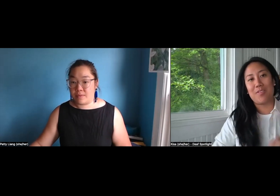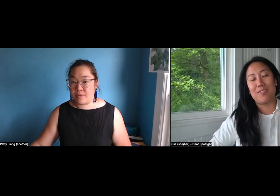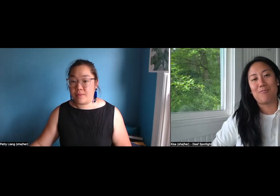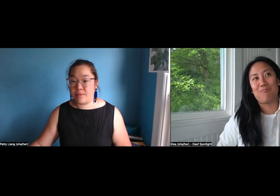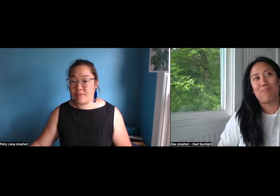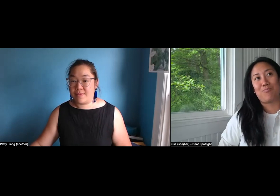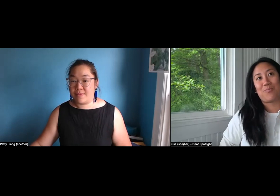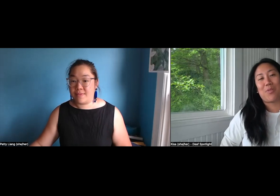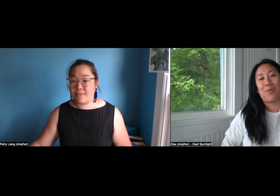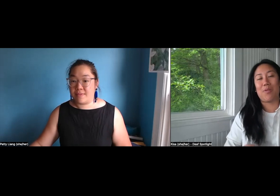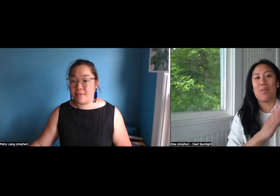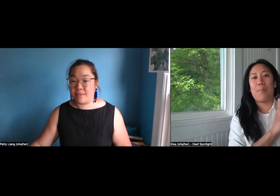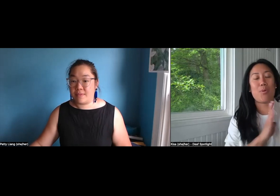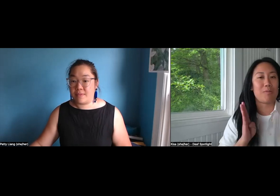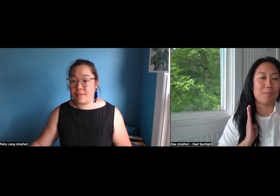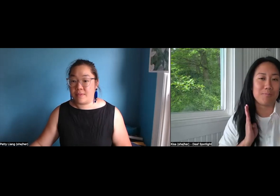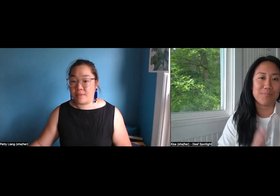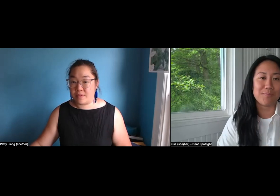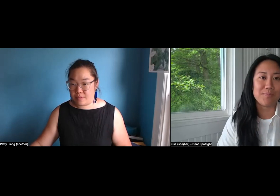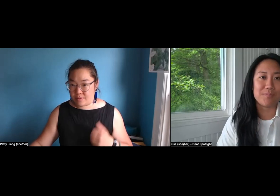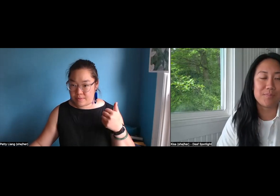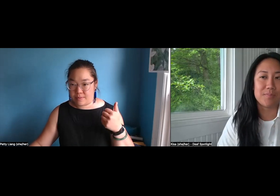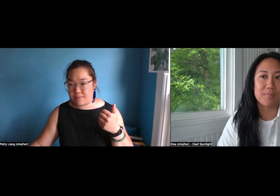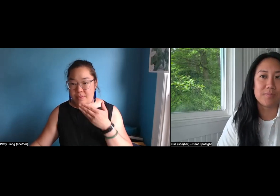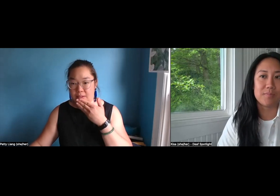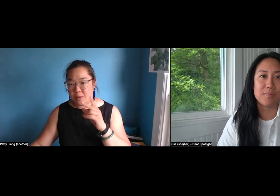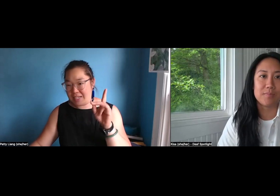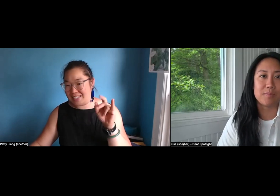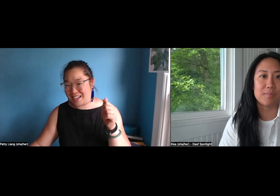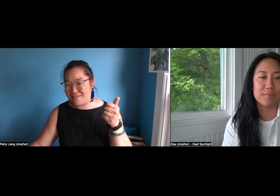and I'm support - I am also one of the supporting board members.